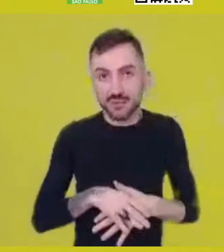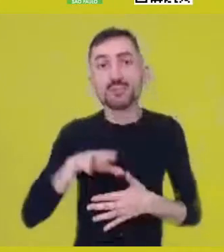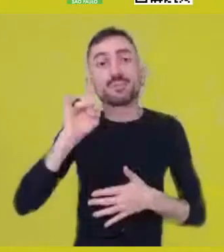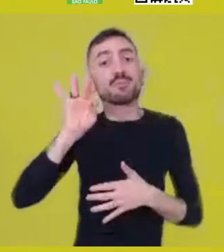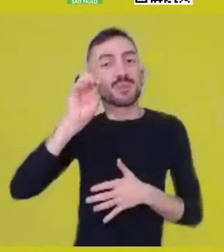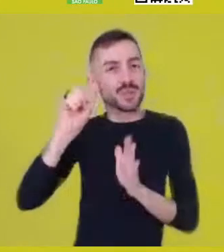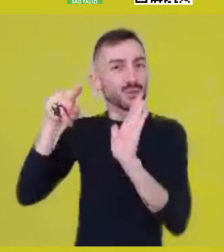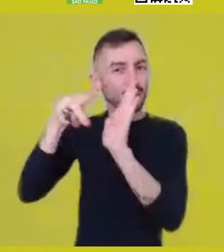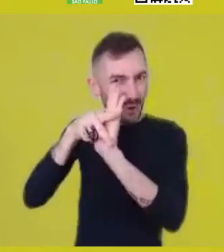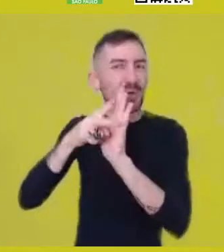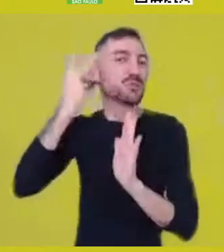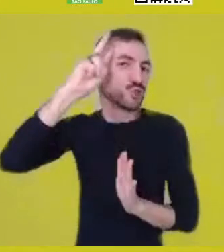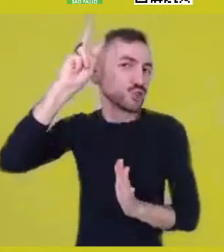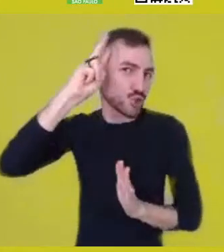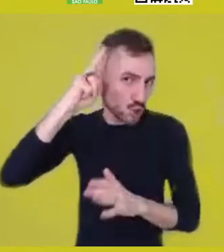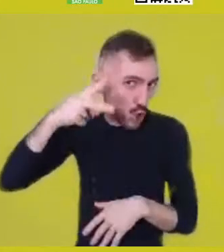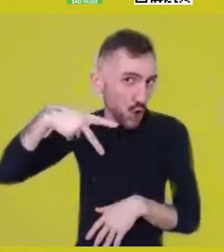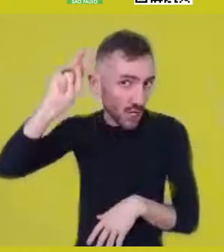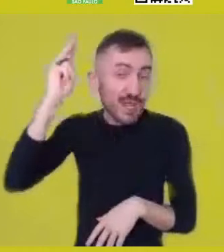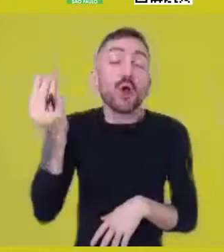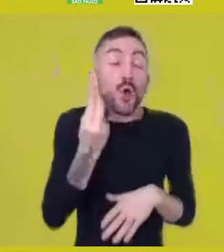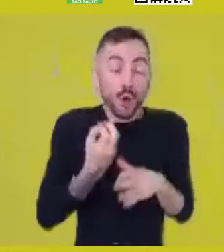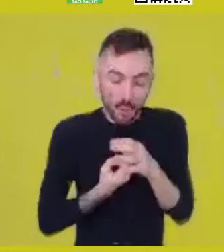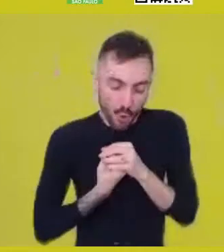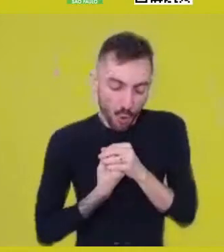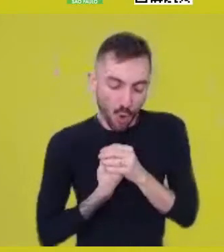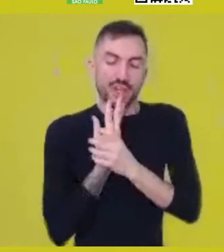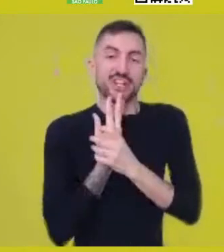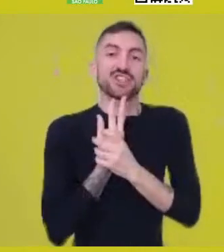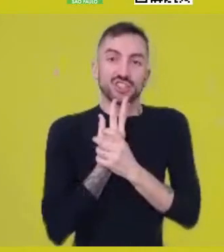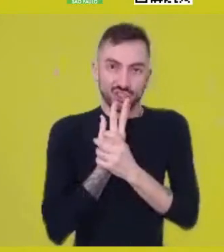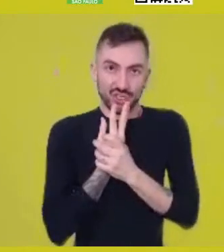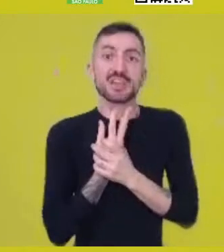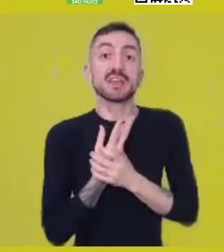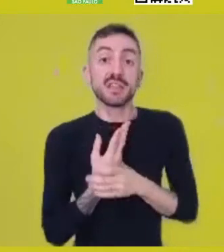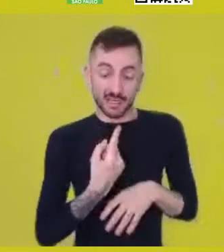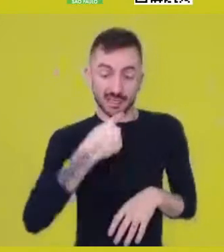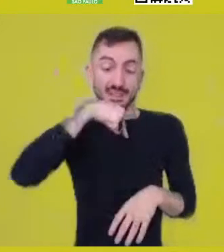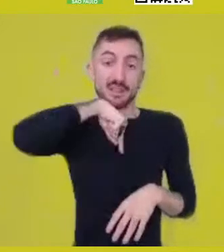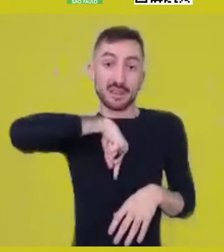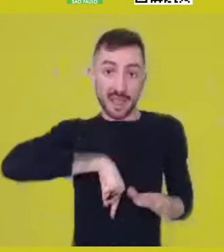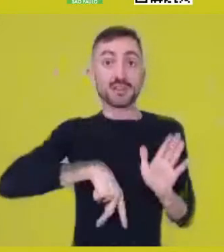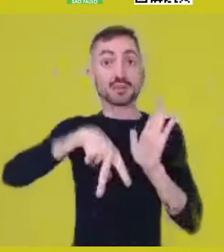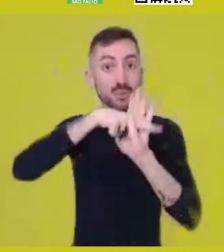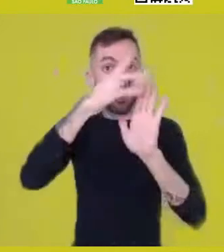which composes our ontology, is part of our world perspectives,